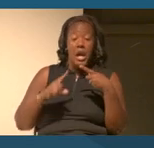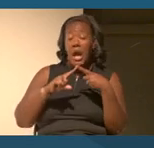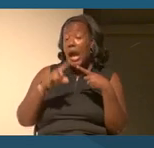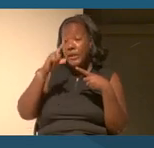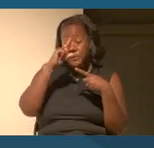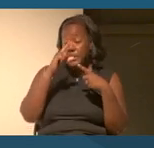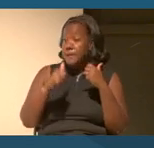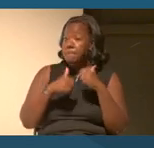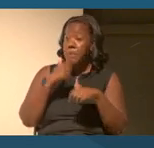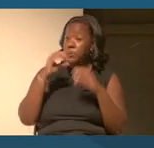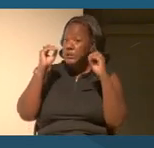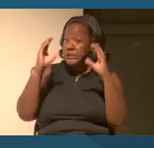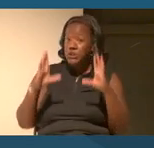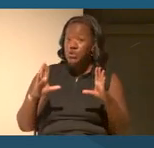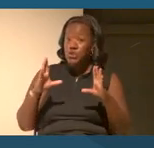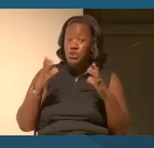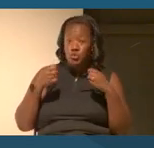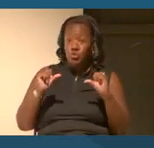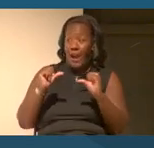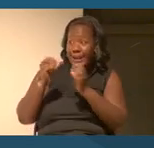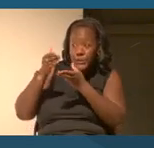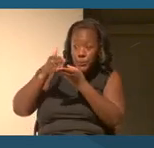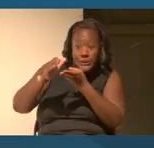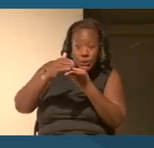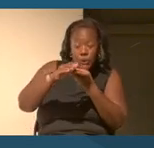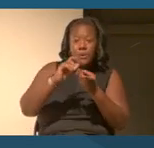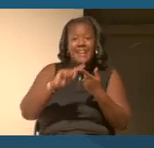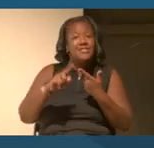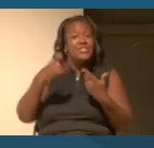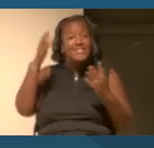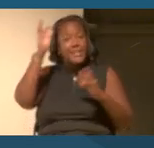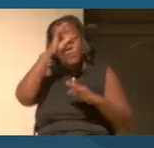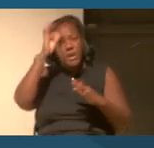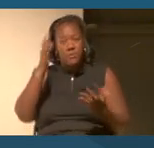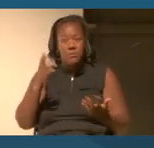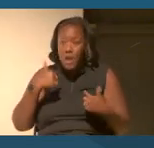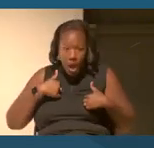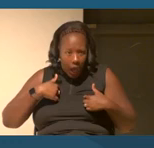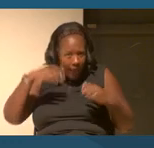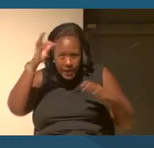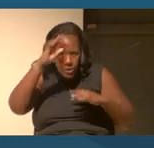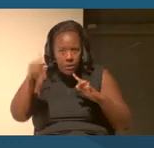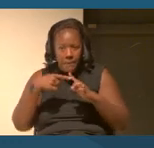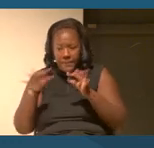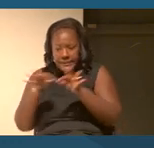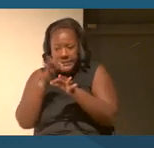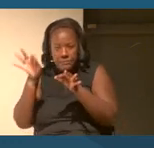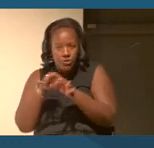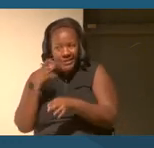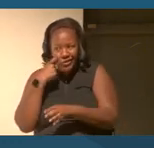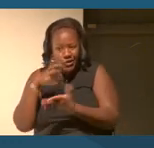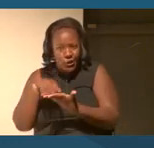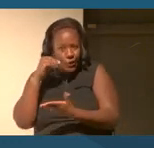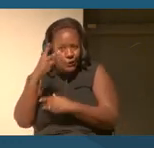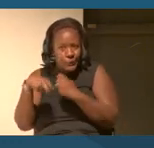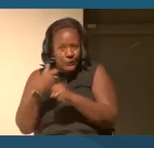want to be exclusive. They just don't have the history. I didn't know about the seamstresses until two years ago. They just don't have the context.